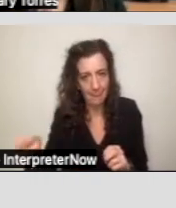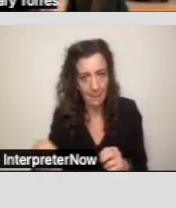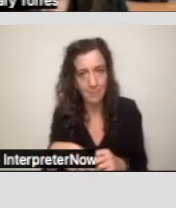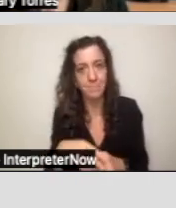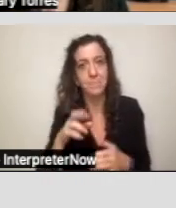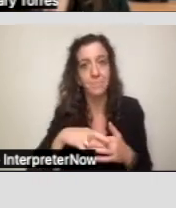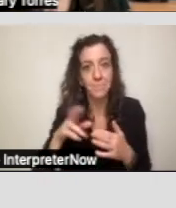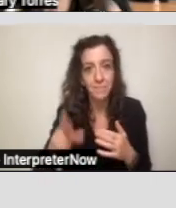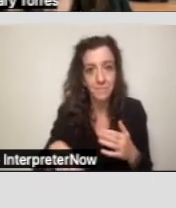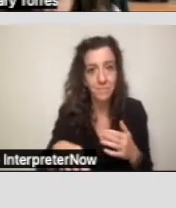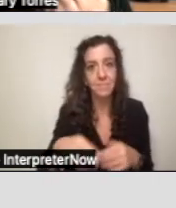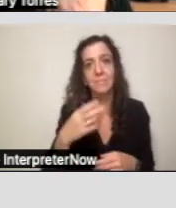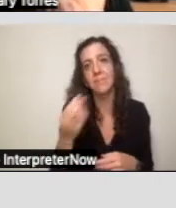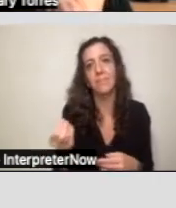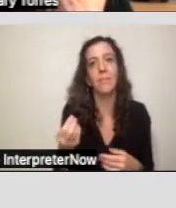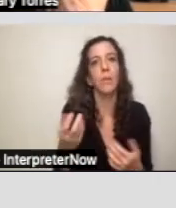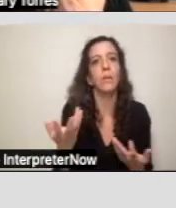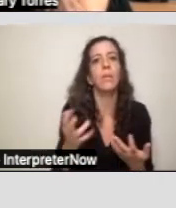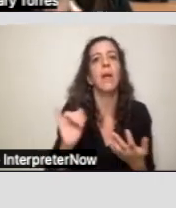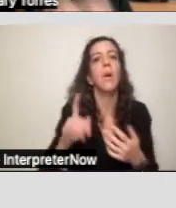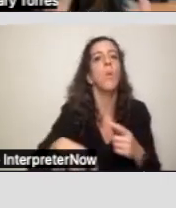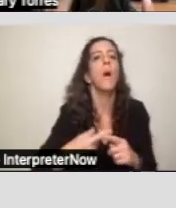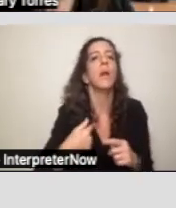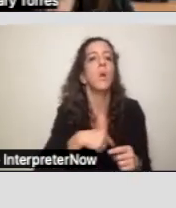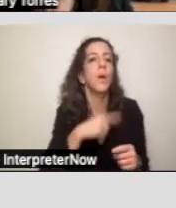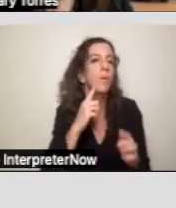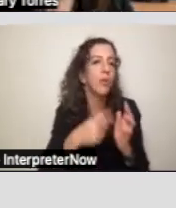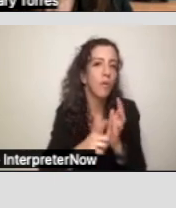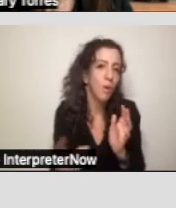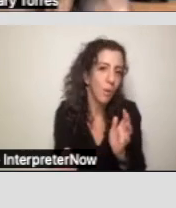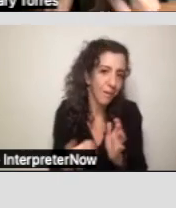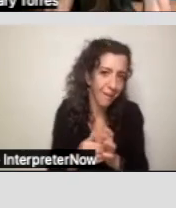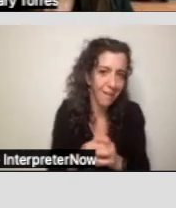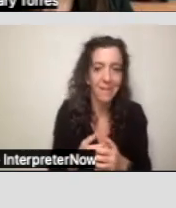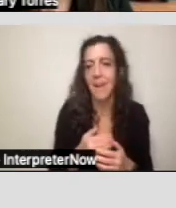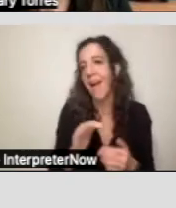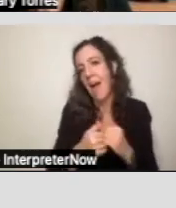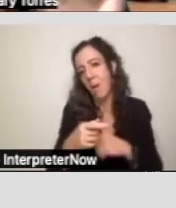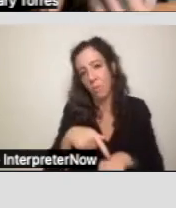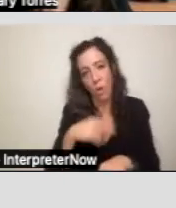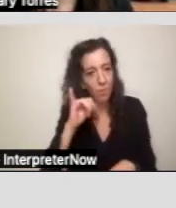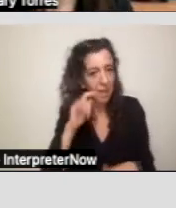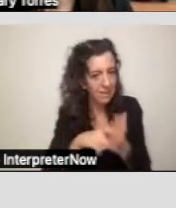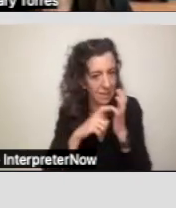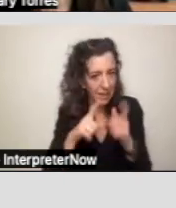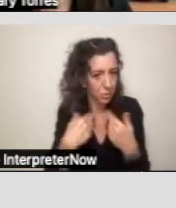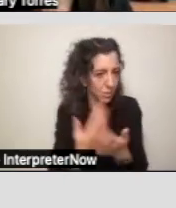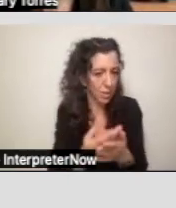And so when are we going to review it again? And how long are we going to take to get to certain goals?